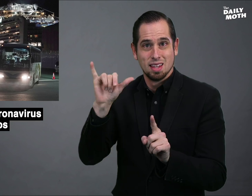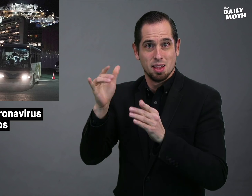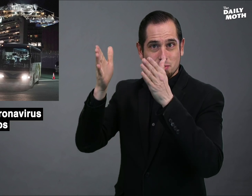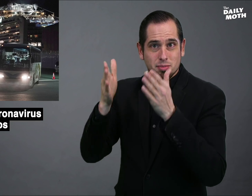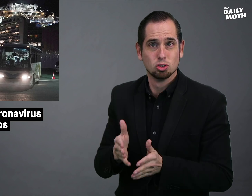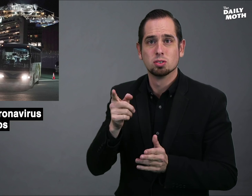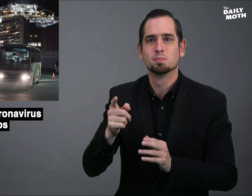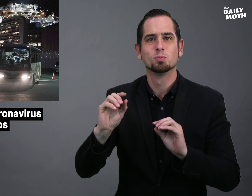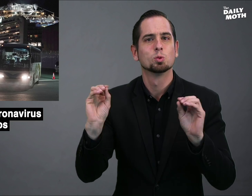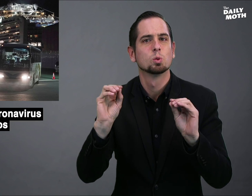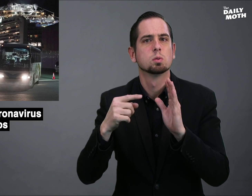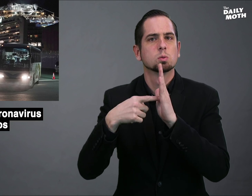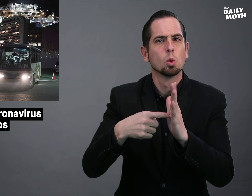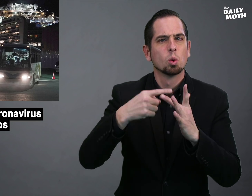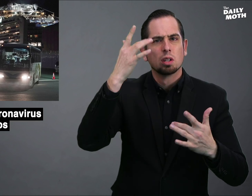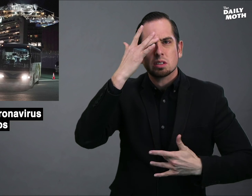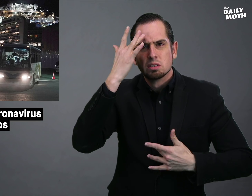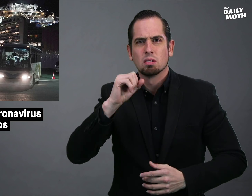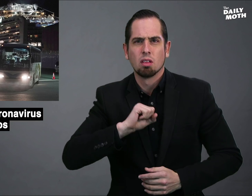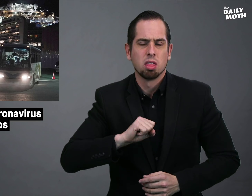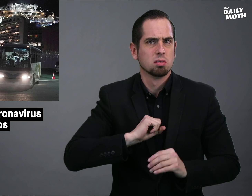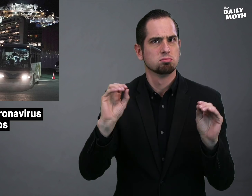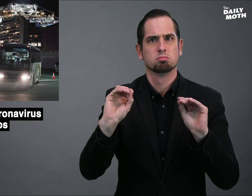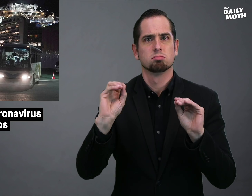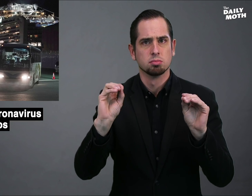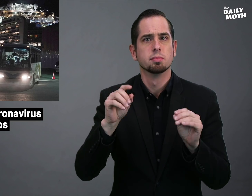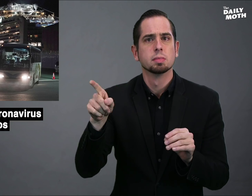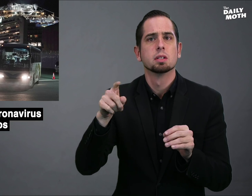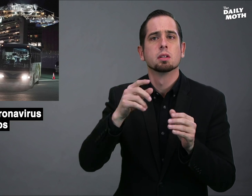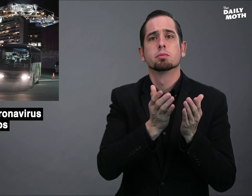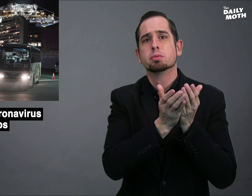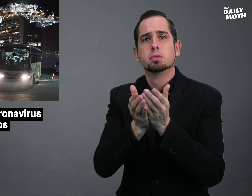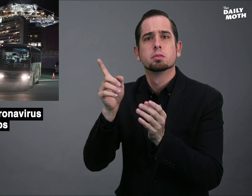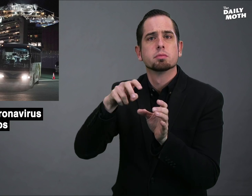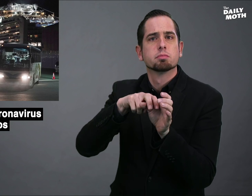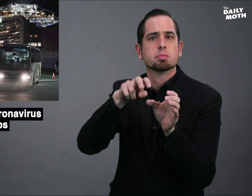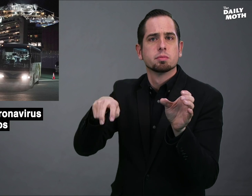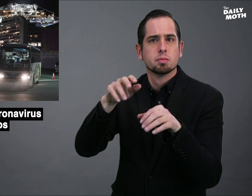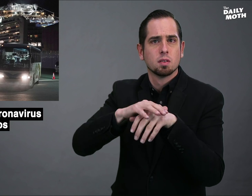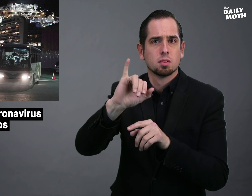The person did not show symptoms and disembarked on